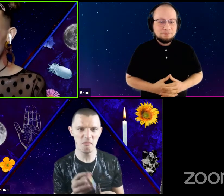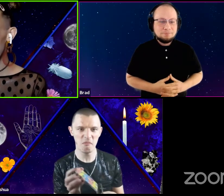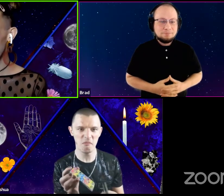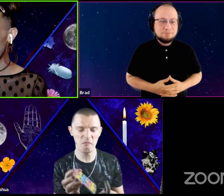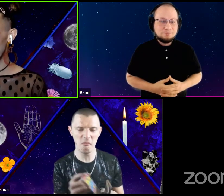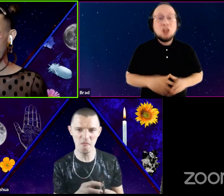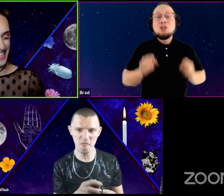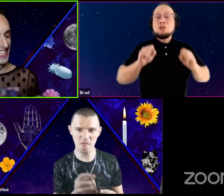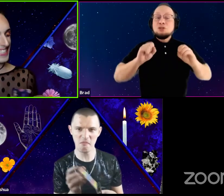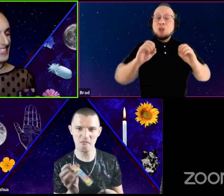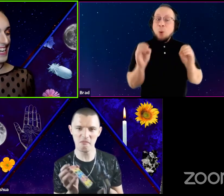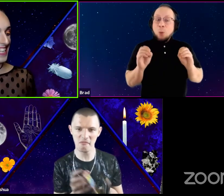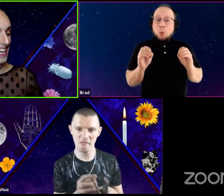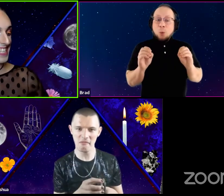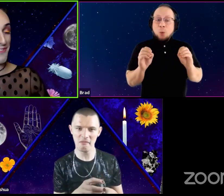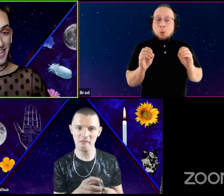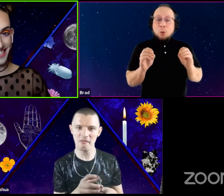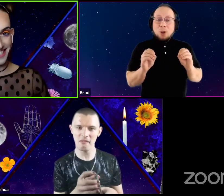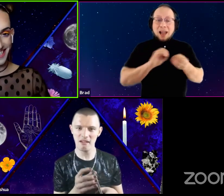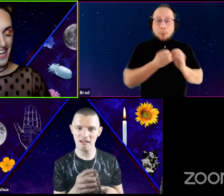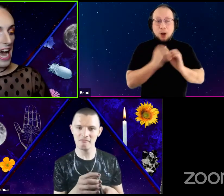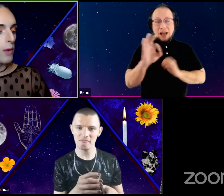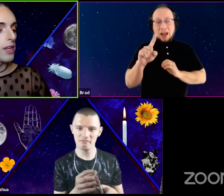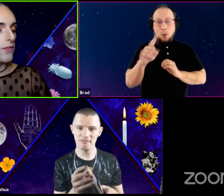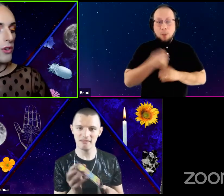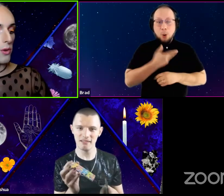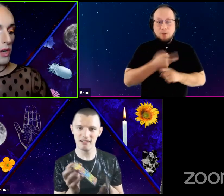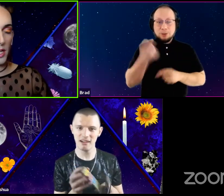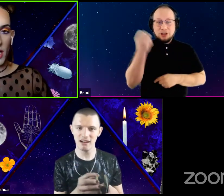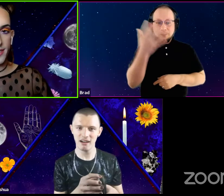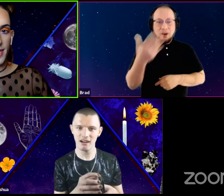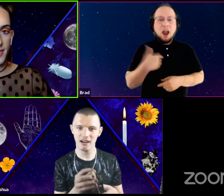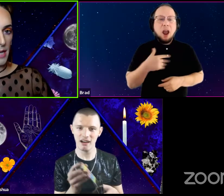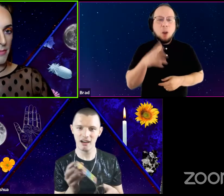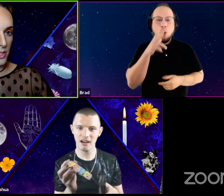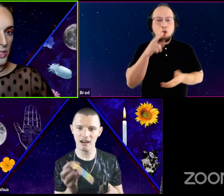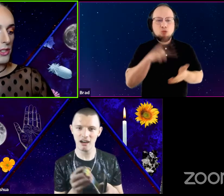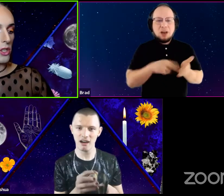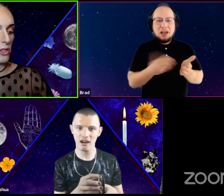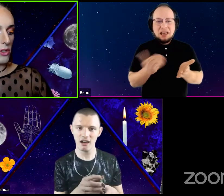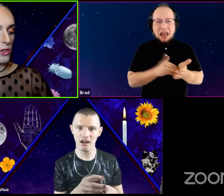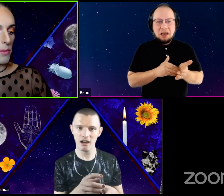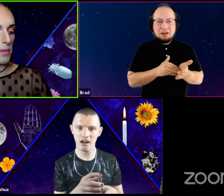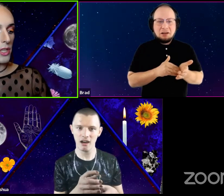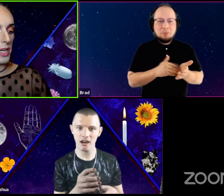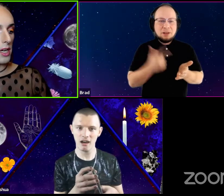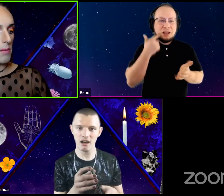So Sonnet 91. I'll read it for you a second time. Just since there there's so much there,